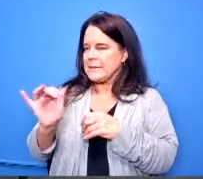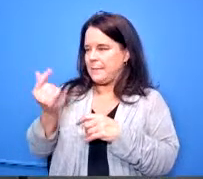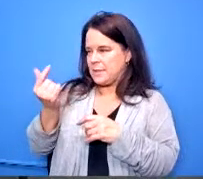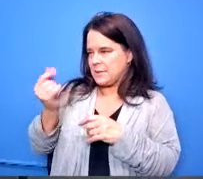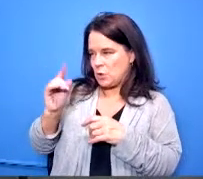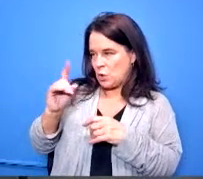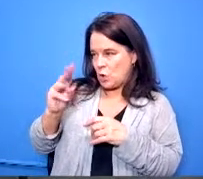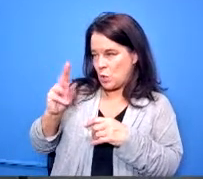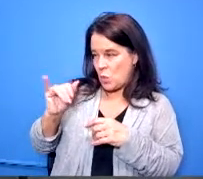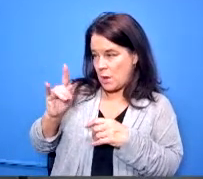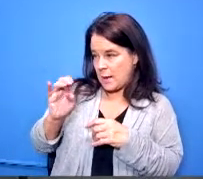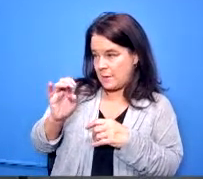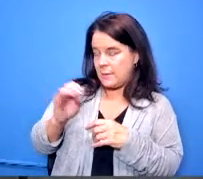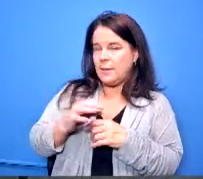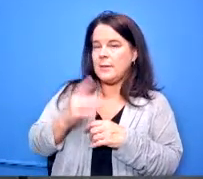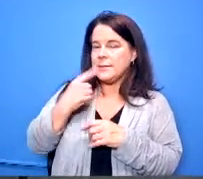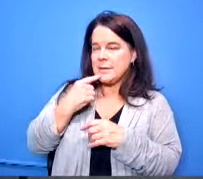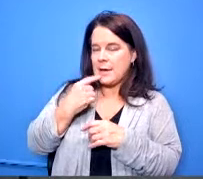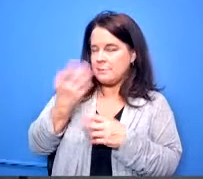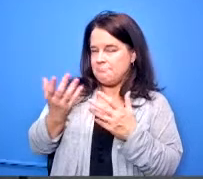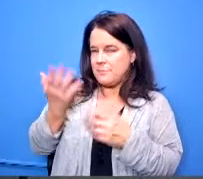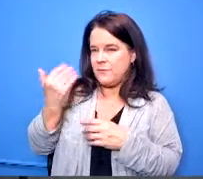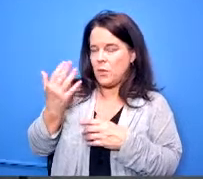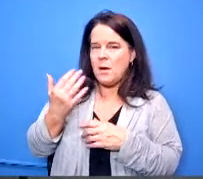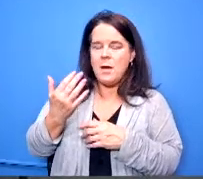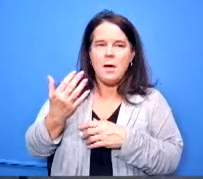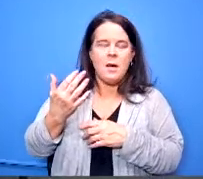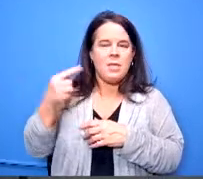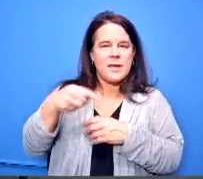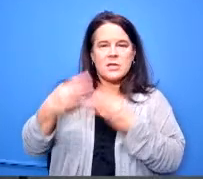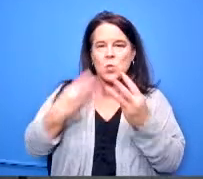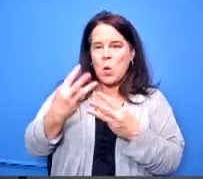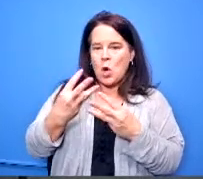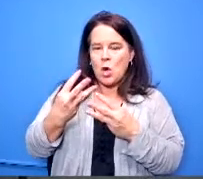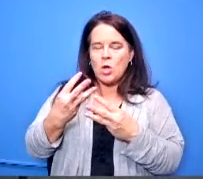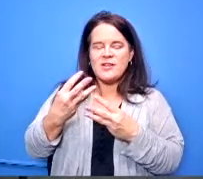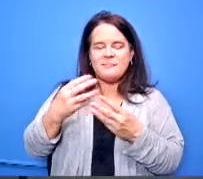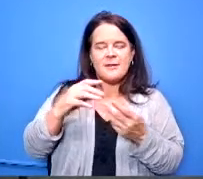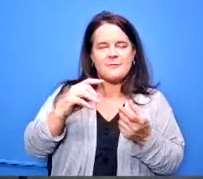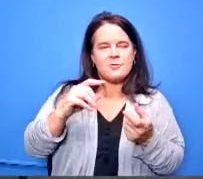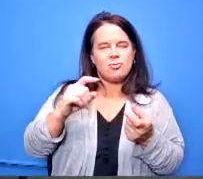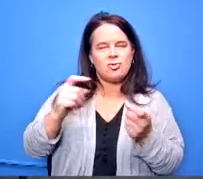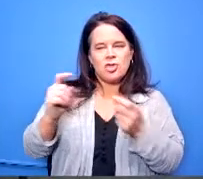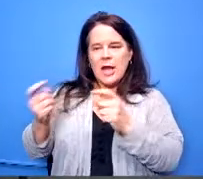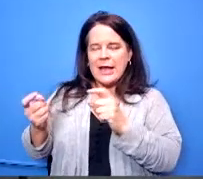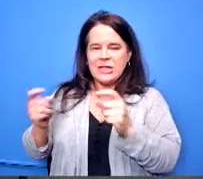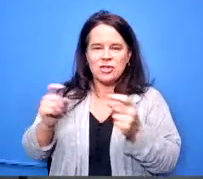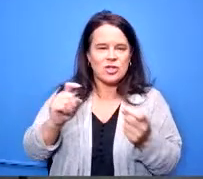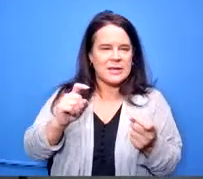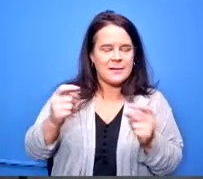this is an ever moving ever-changing world that we live in and it's interesting to have these uh